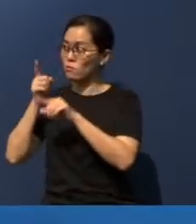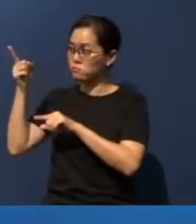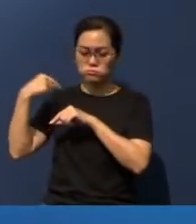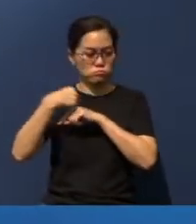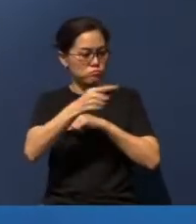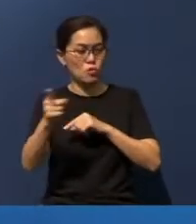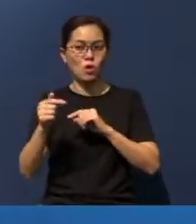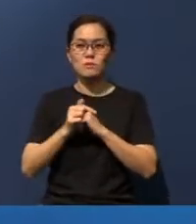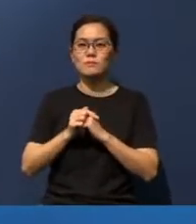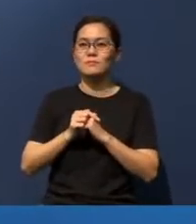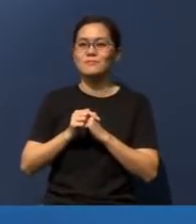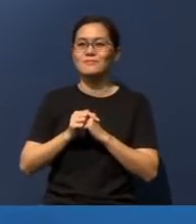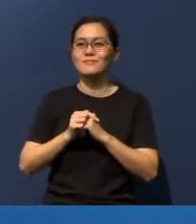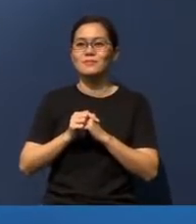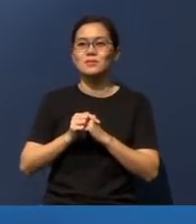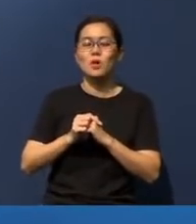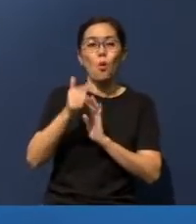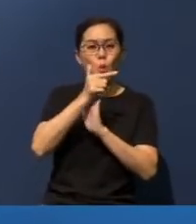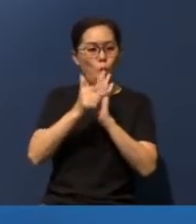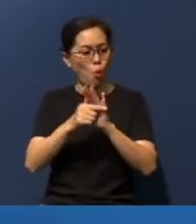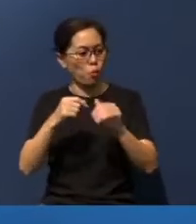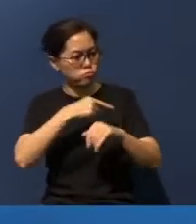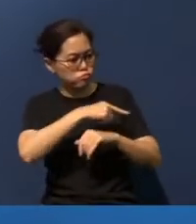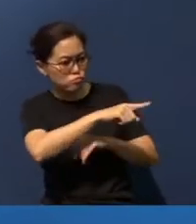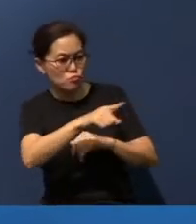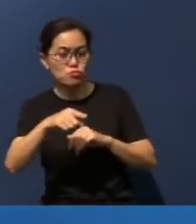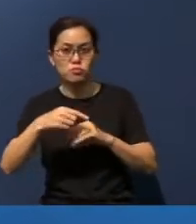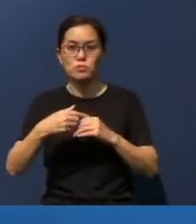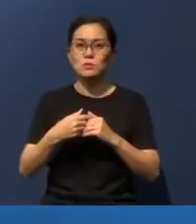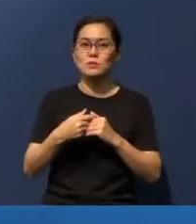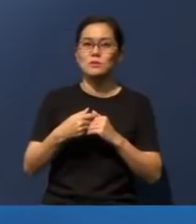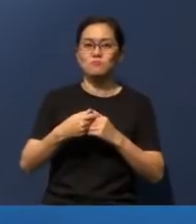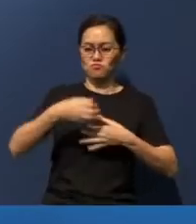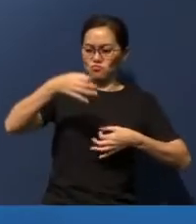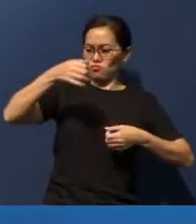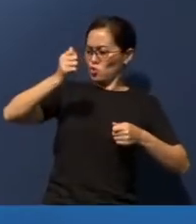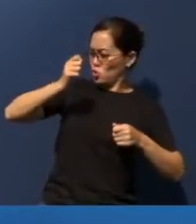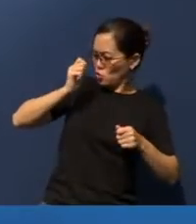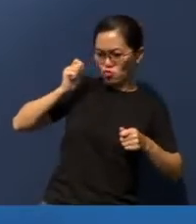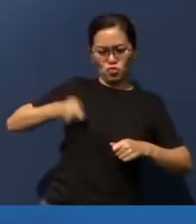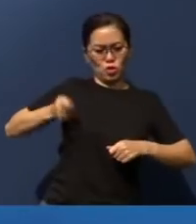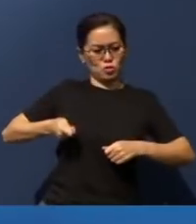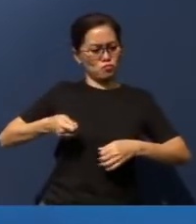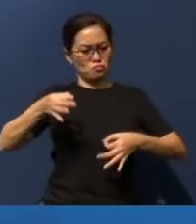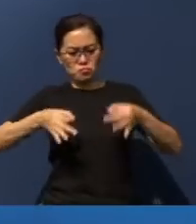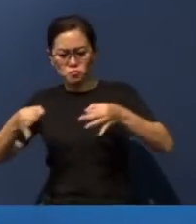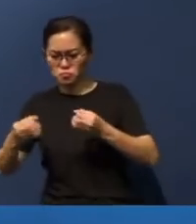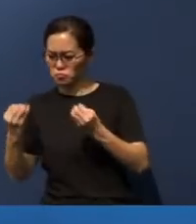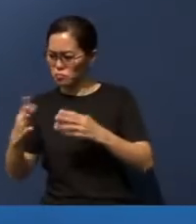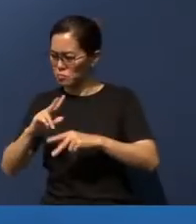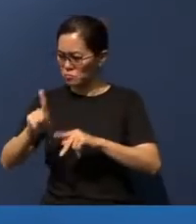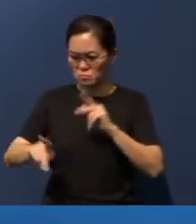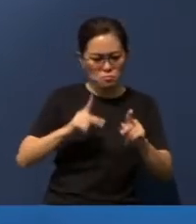He will judge between many peoples and will settle disputes for strong nations far and